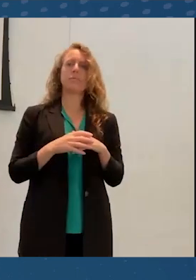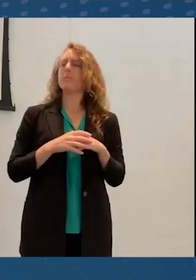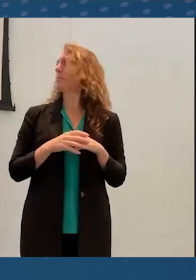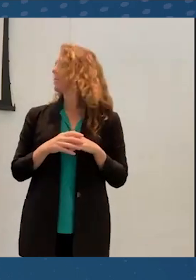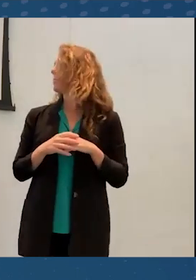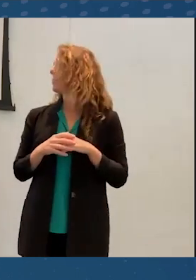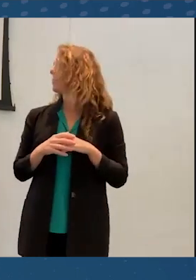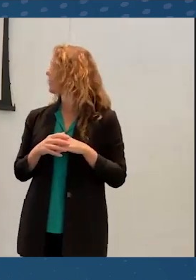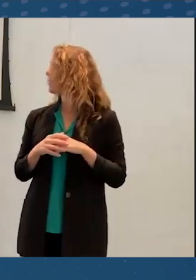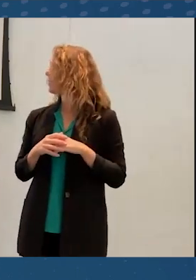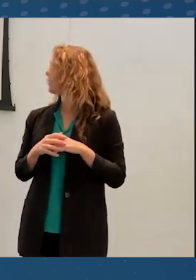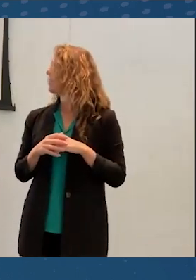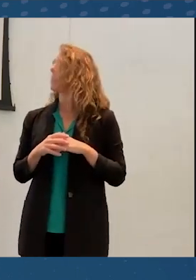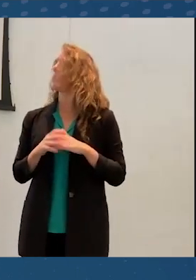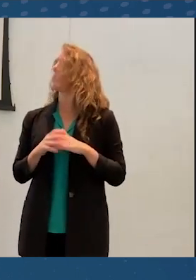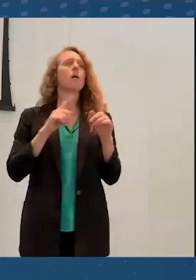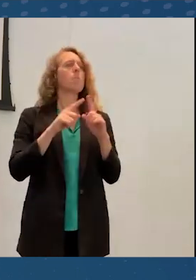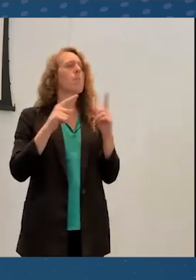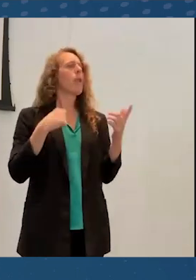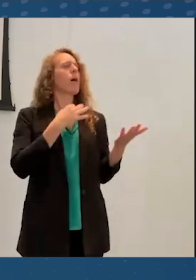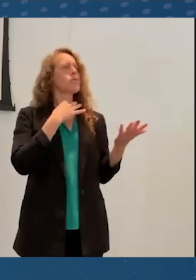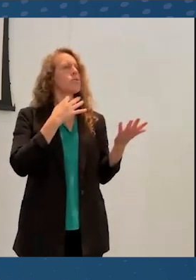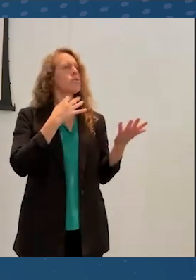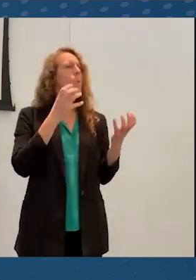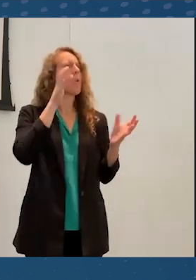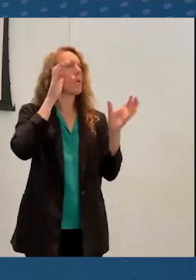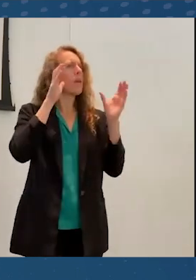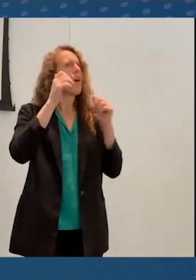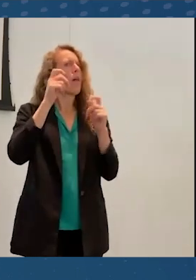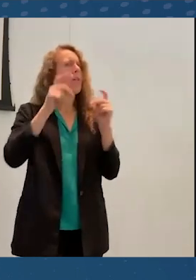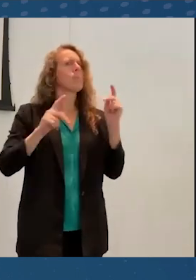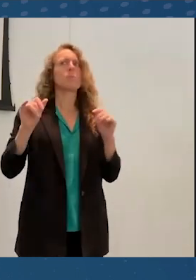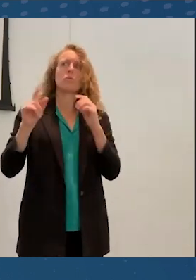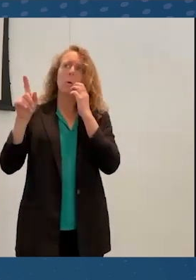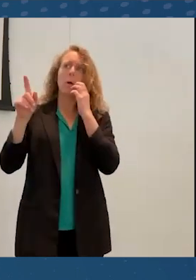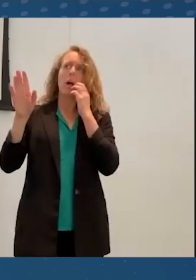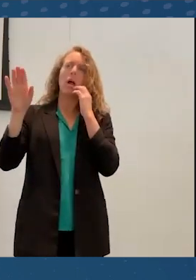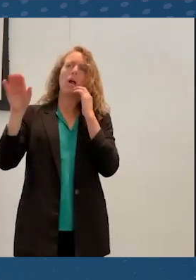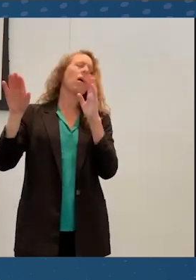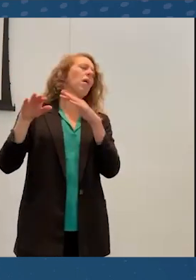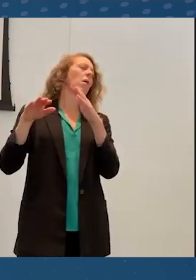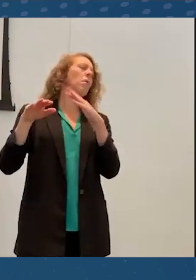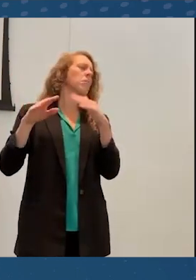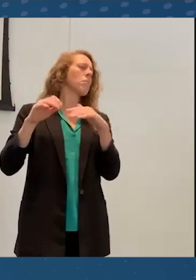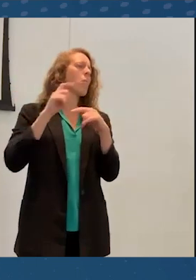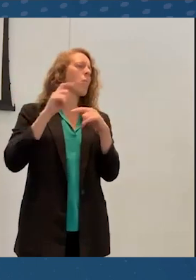I'd love to hear everybody else's talk too. We'll have a few minutes into lunch,